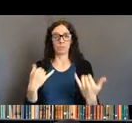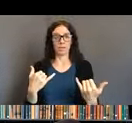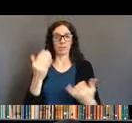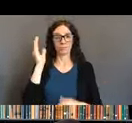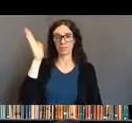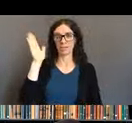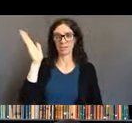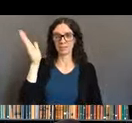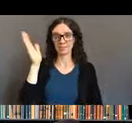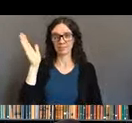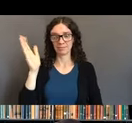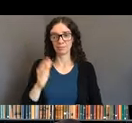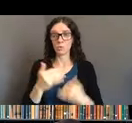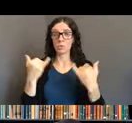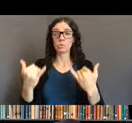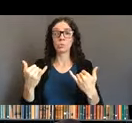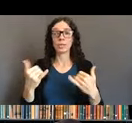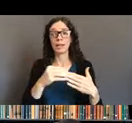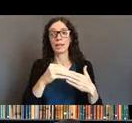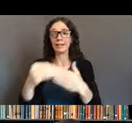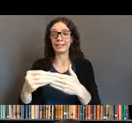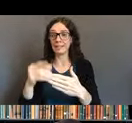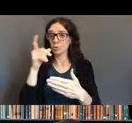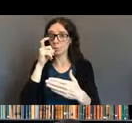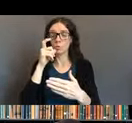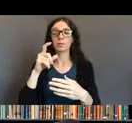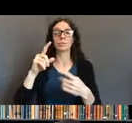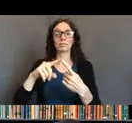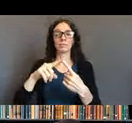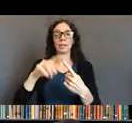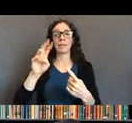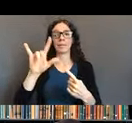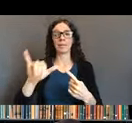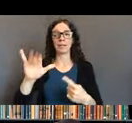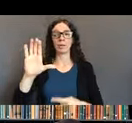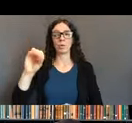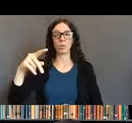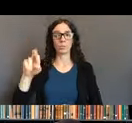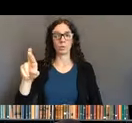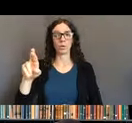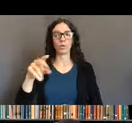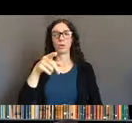the lead today is Emily Cooper who is the, legal director for DRO, Disability Rights Oregon,